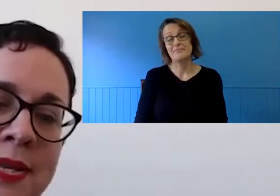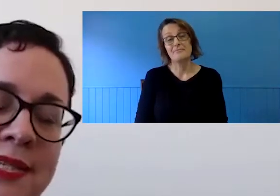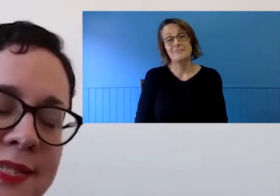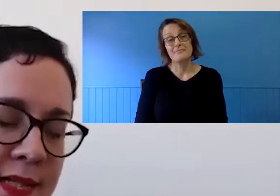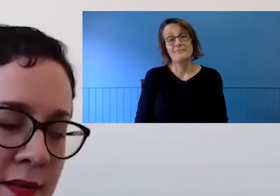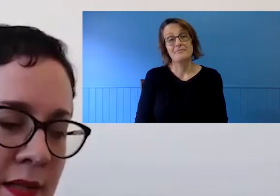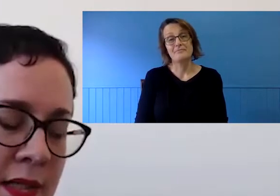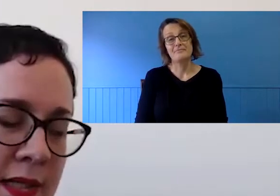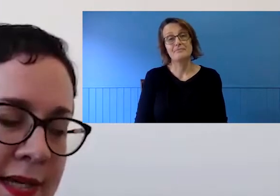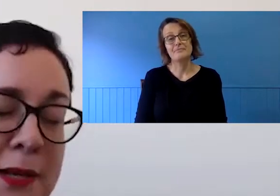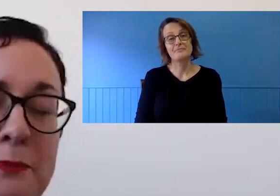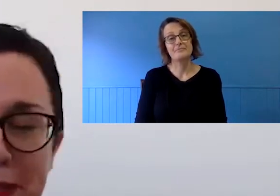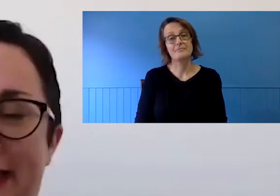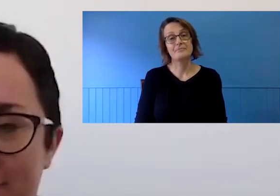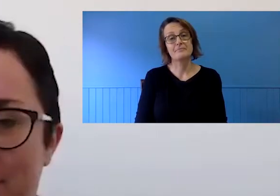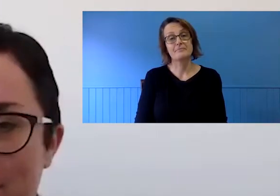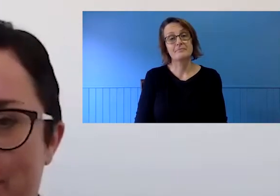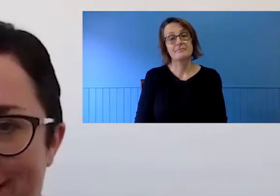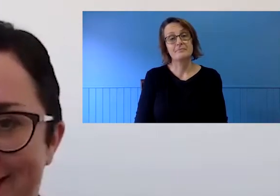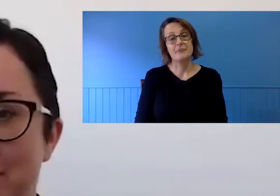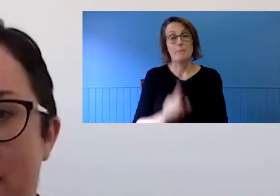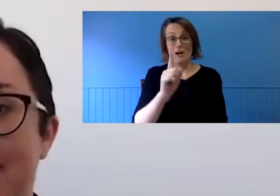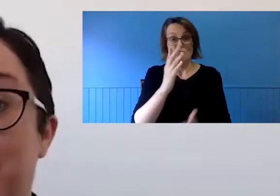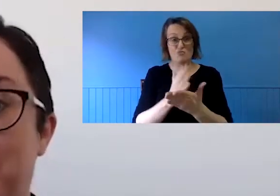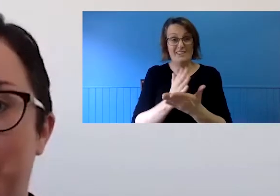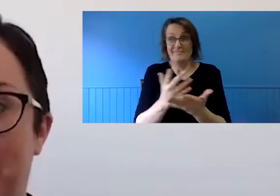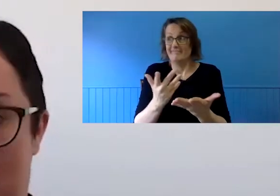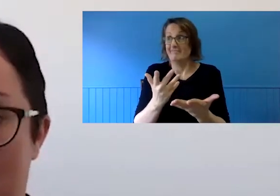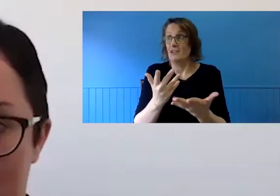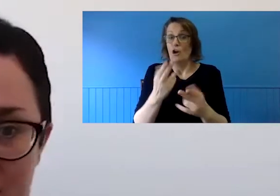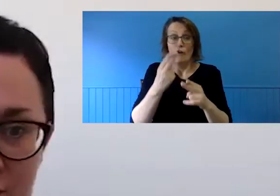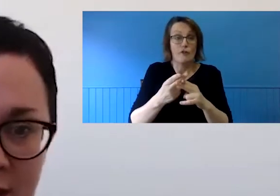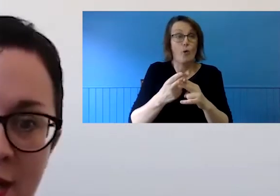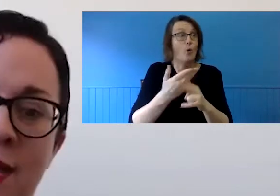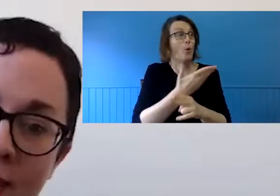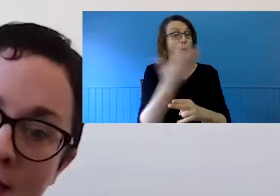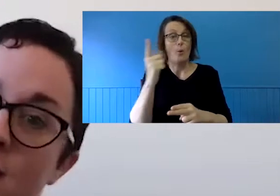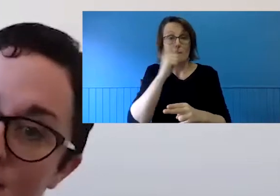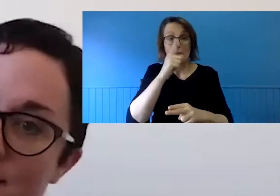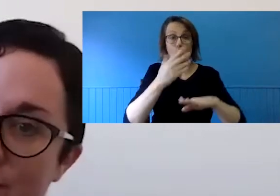But it's still completely revolutionised the way that we work in the arts in Australia, and that is pretty